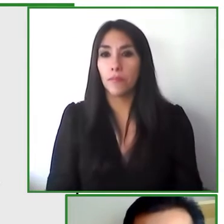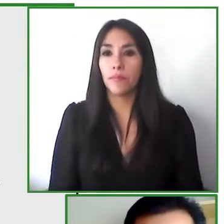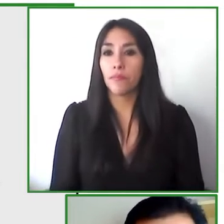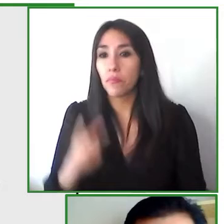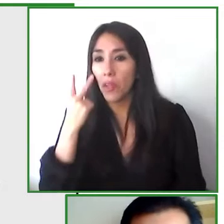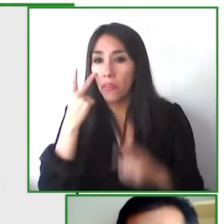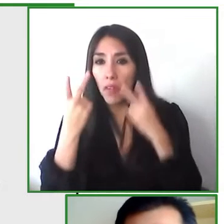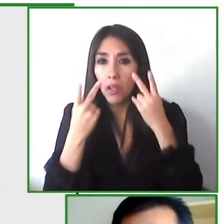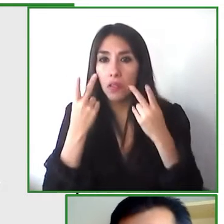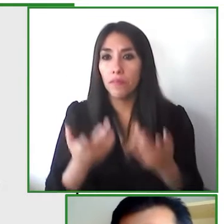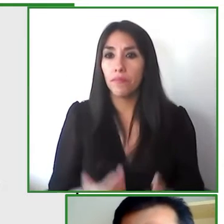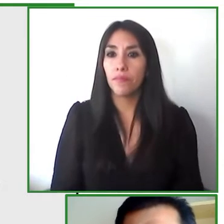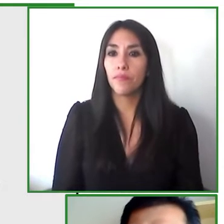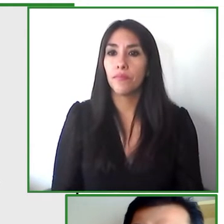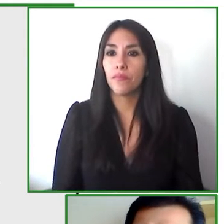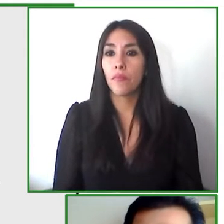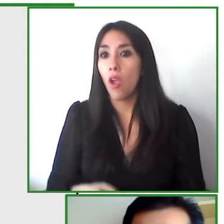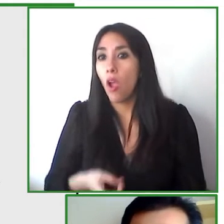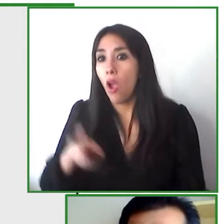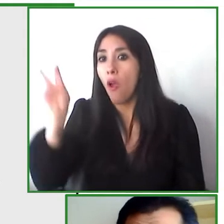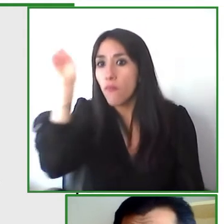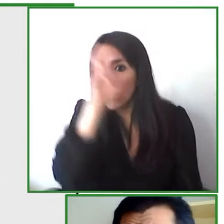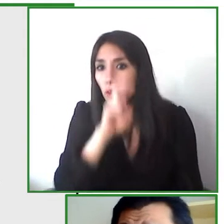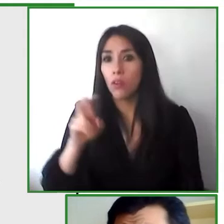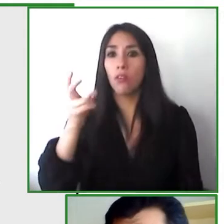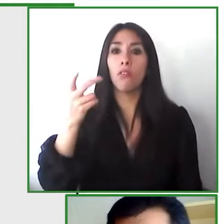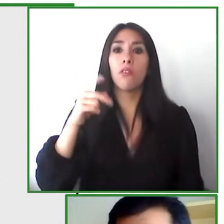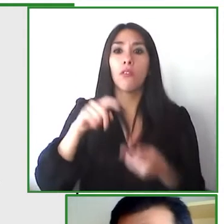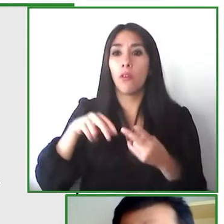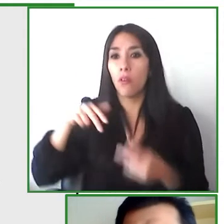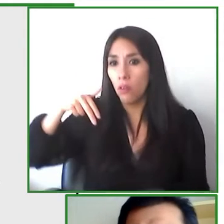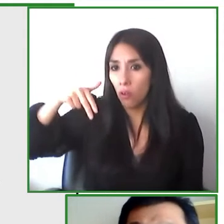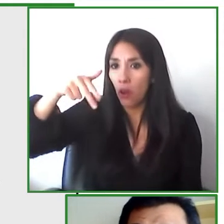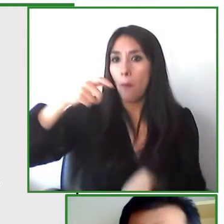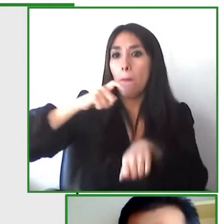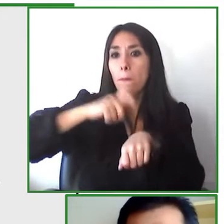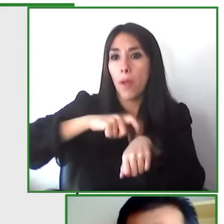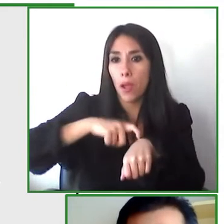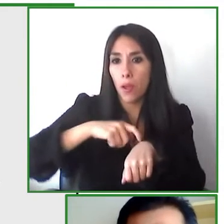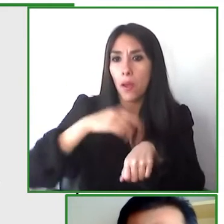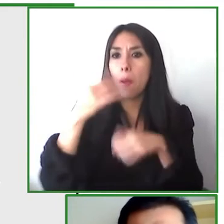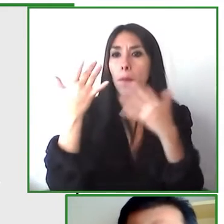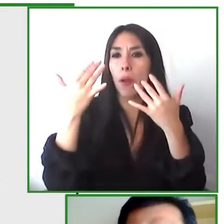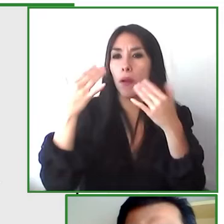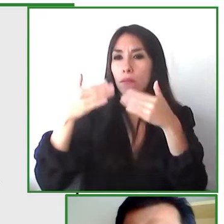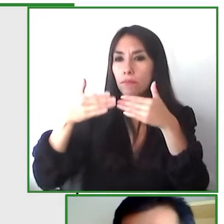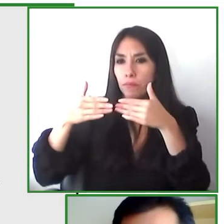trip walking they can get the information on the grade of the land that they're going